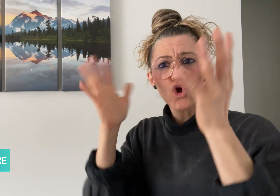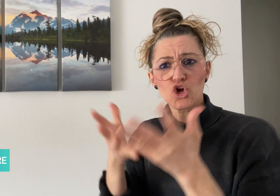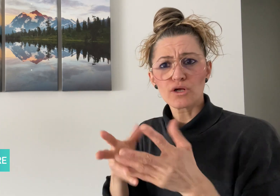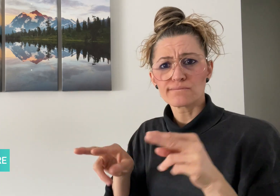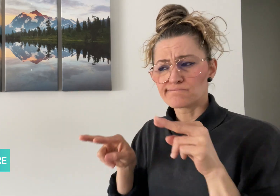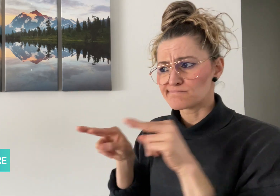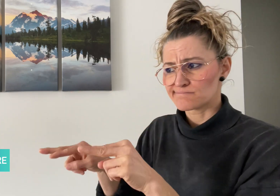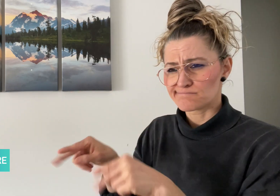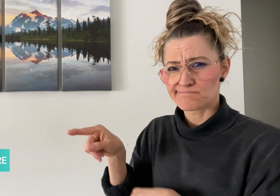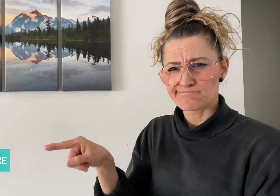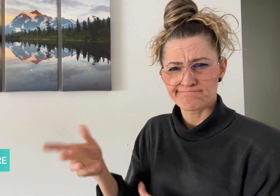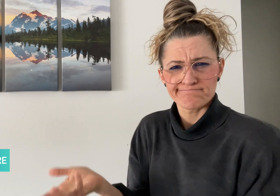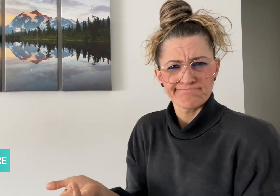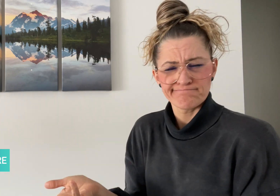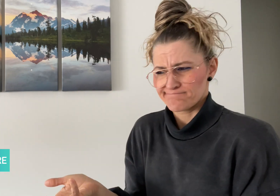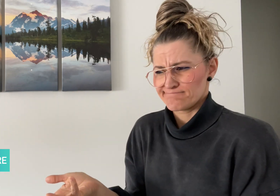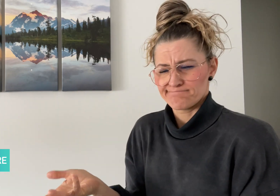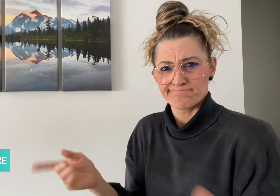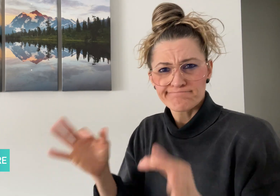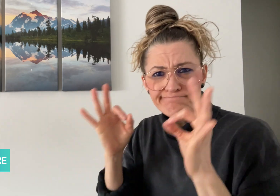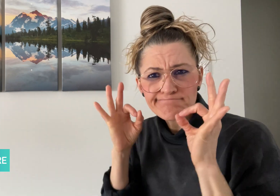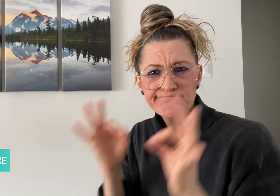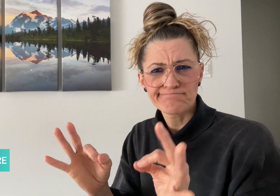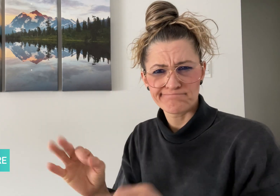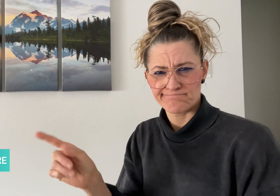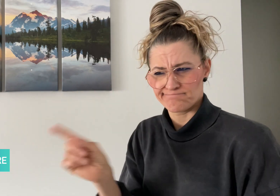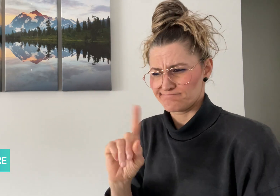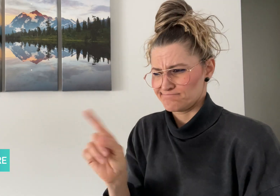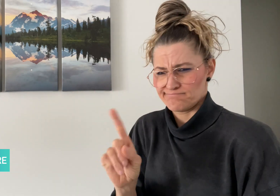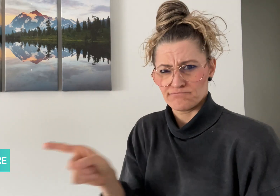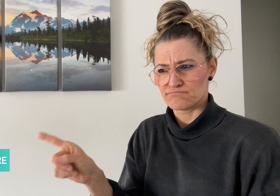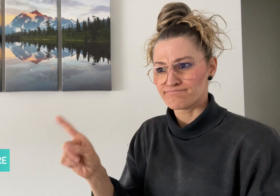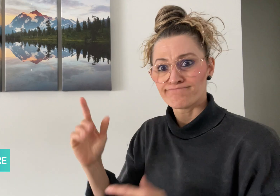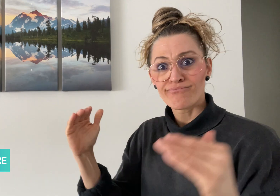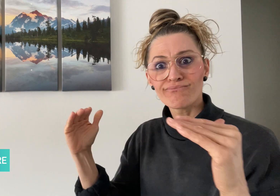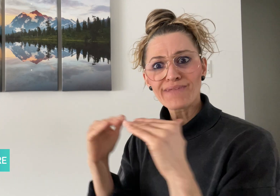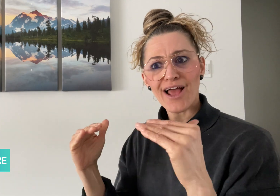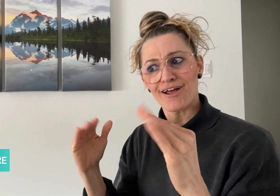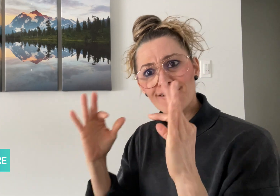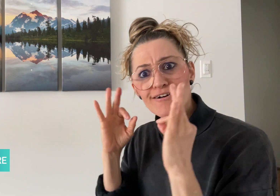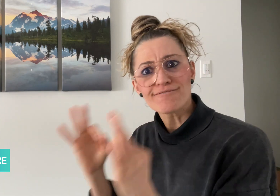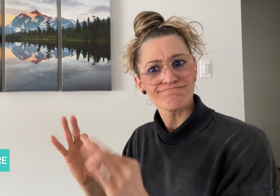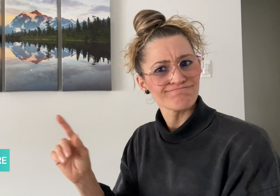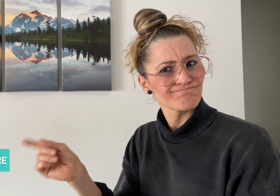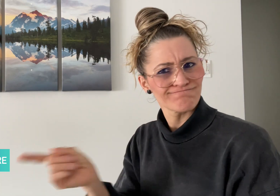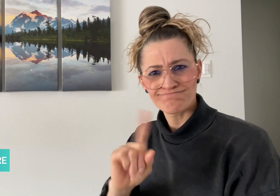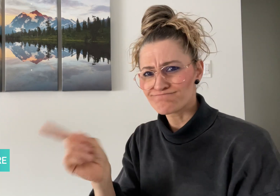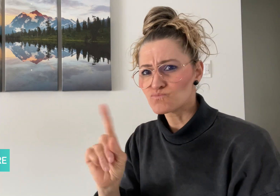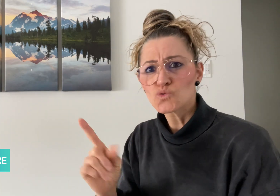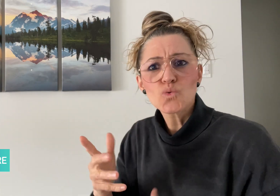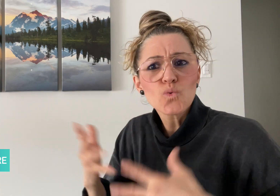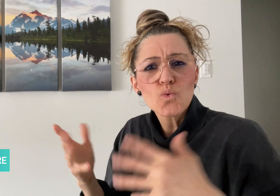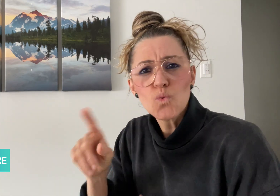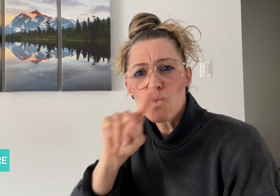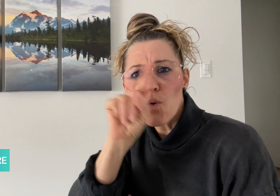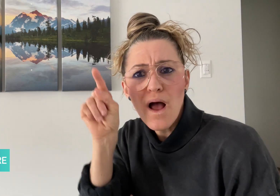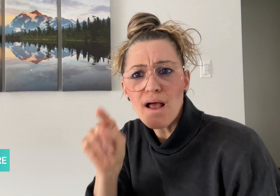as it is labeled "unfair" because it has received